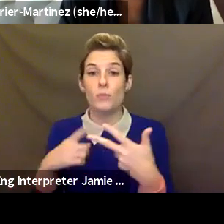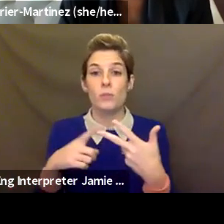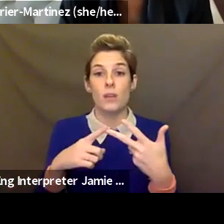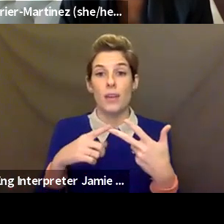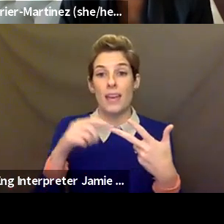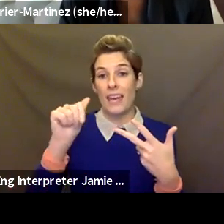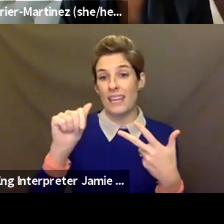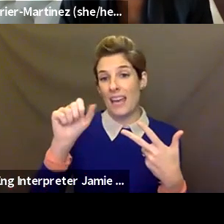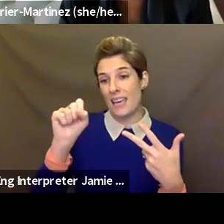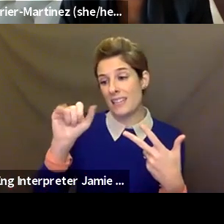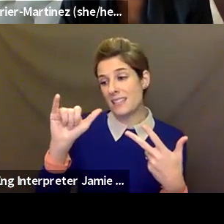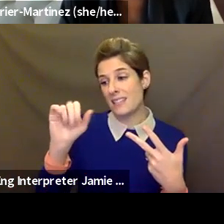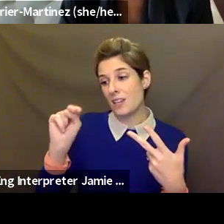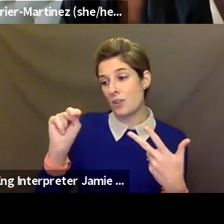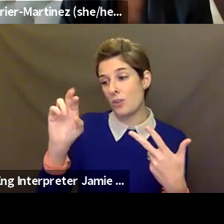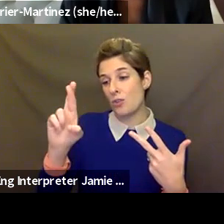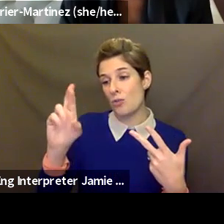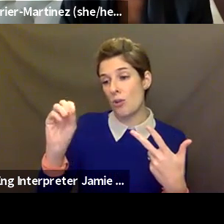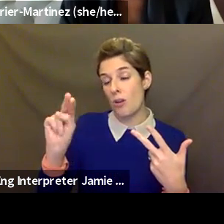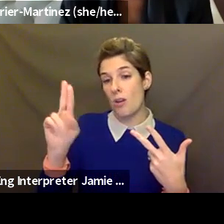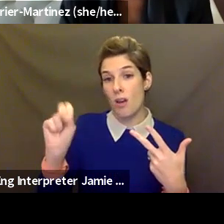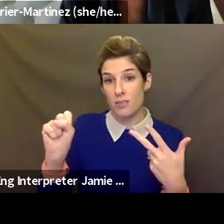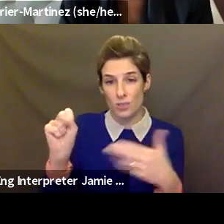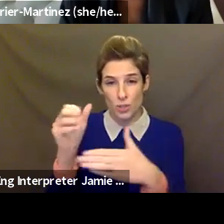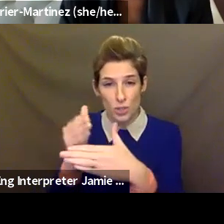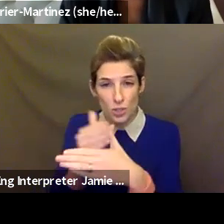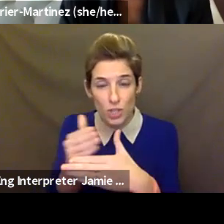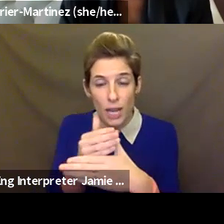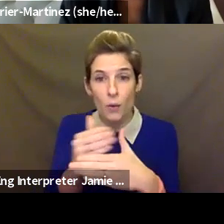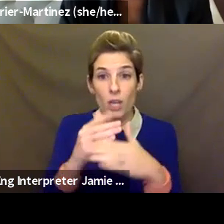submission or sharing with more formative assessment in that